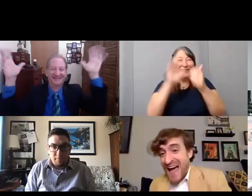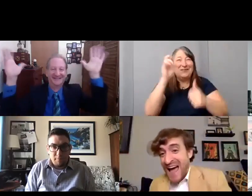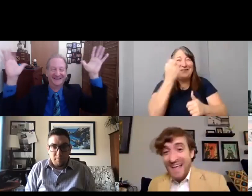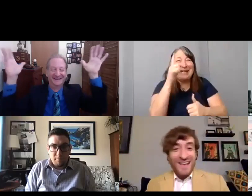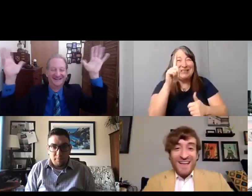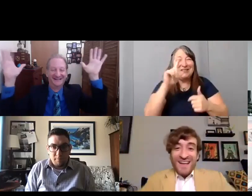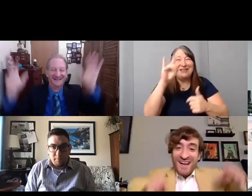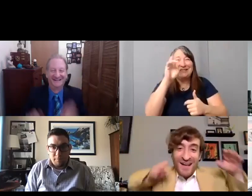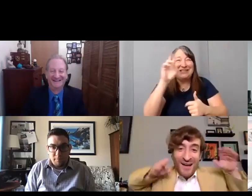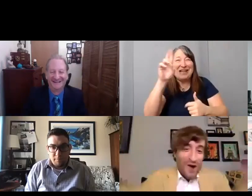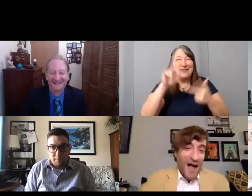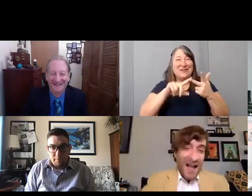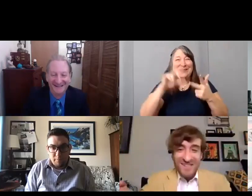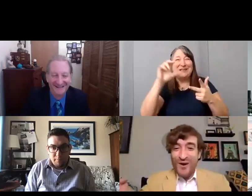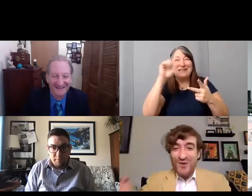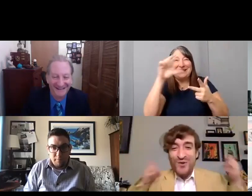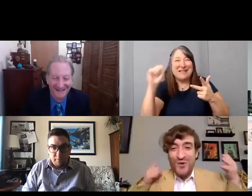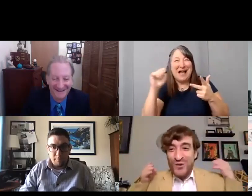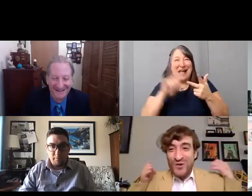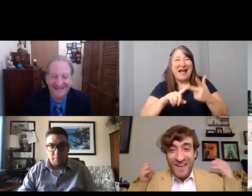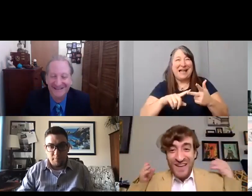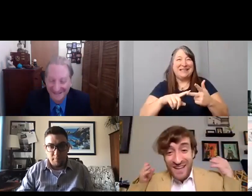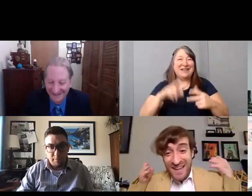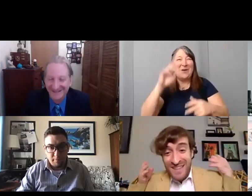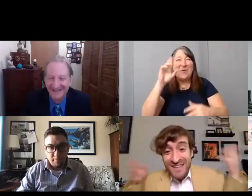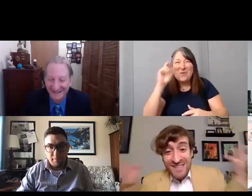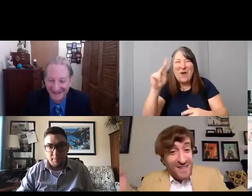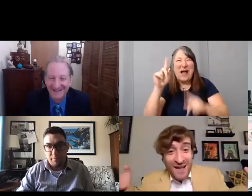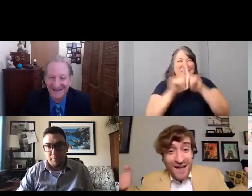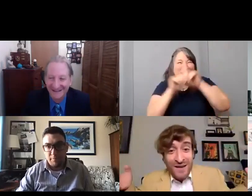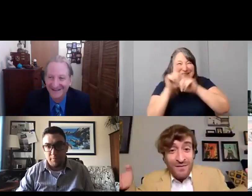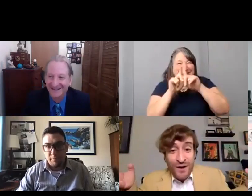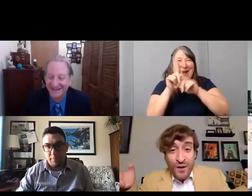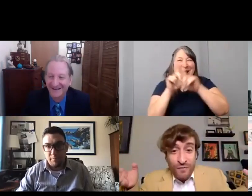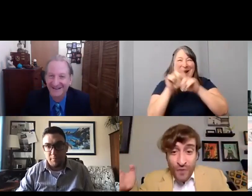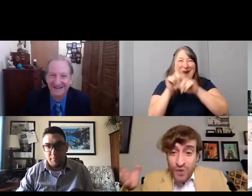Uh rock stars who in in this uh you know, virtual world,